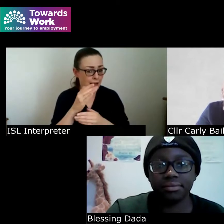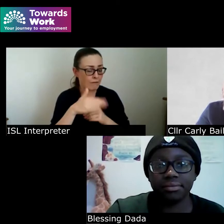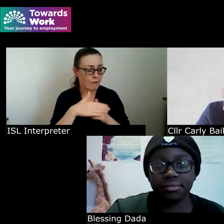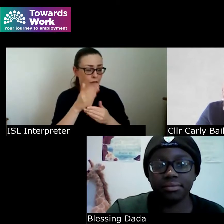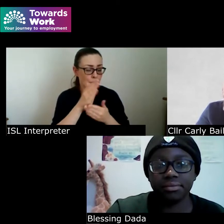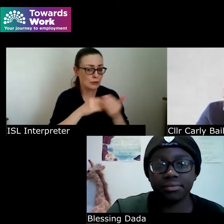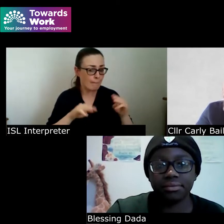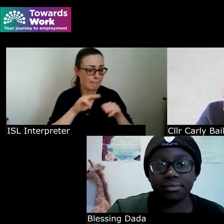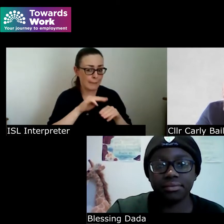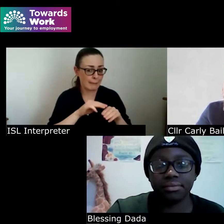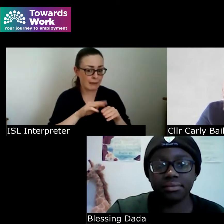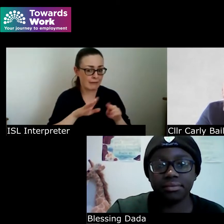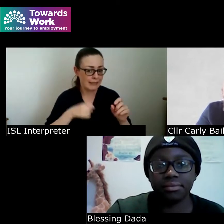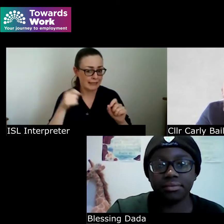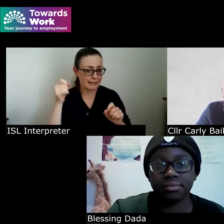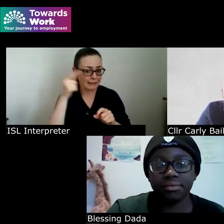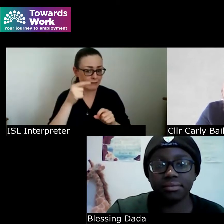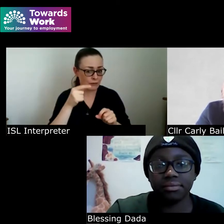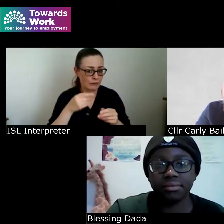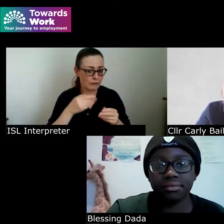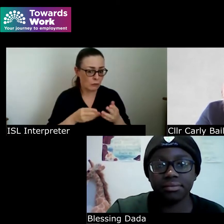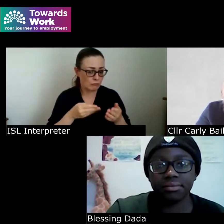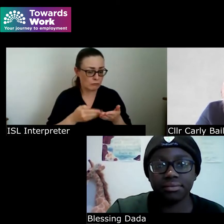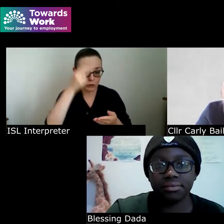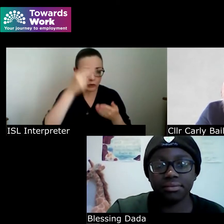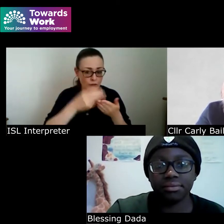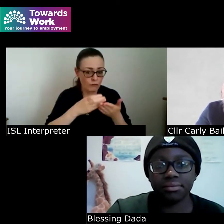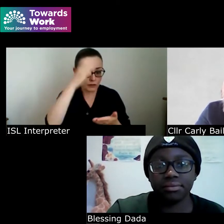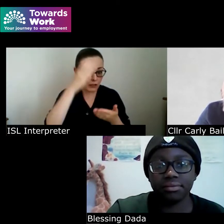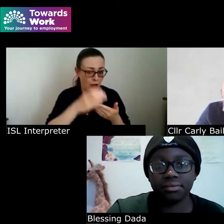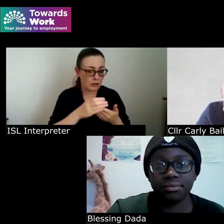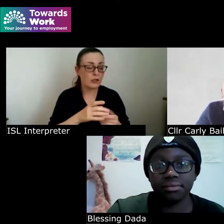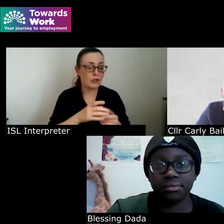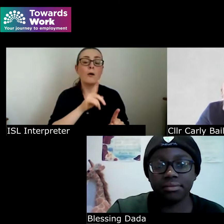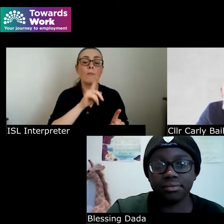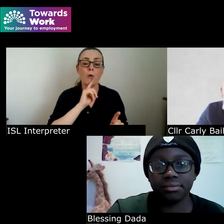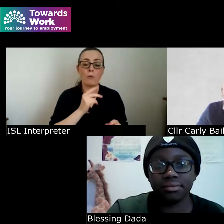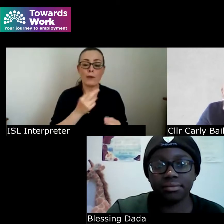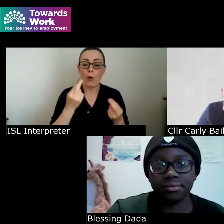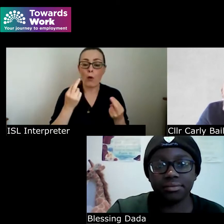college and university going forward but I suppose our hope is that the learnings from the last